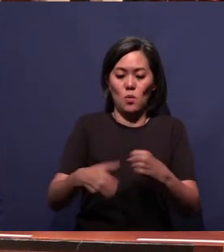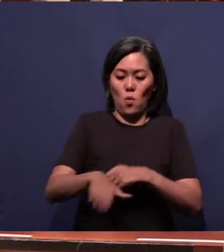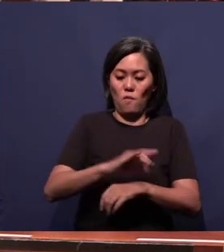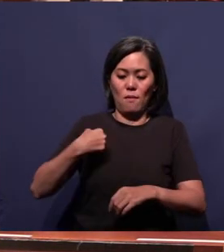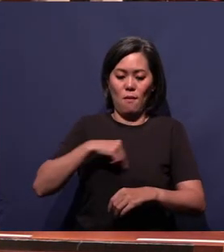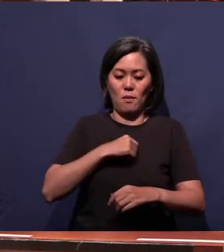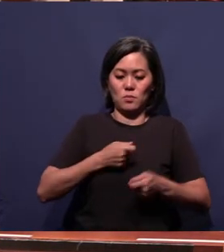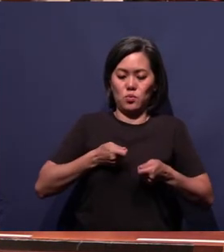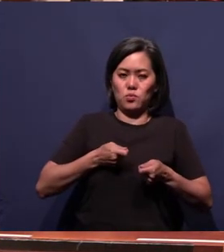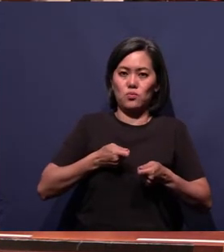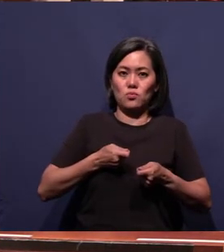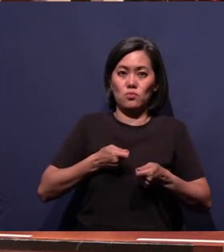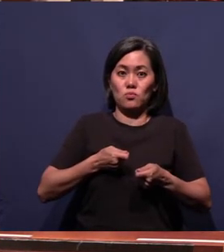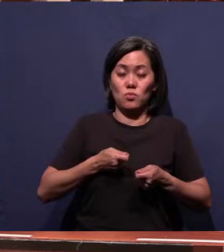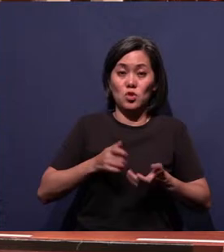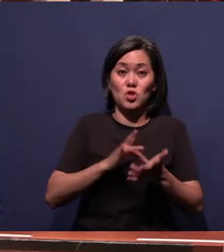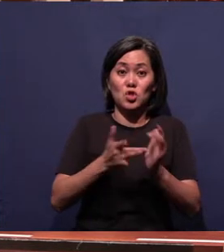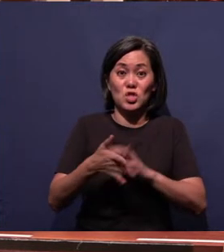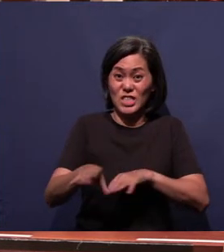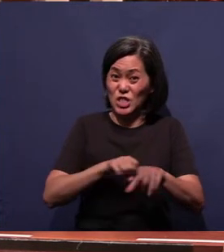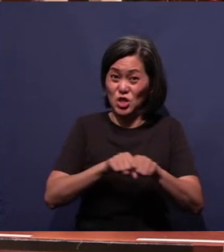It is still true today and for all of us.